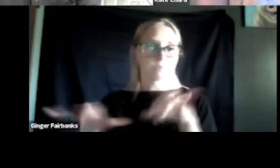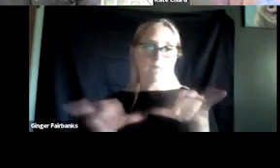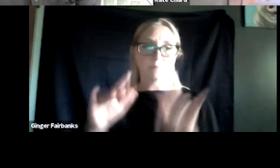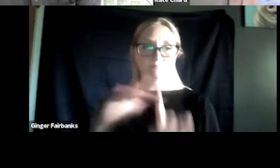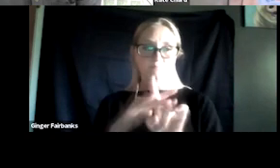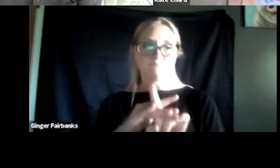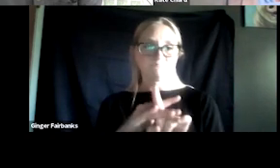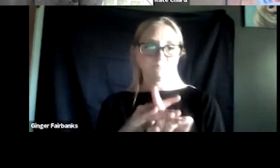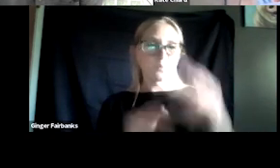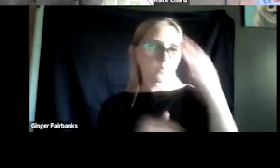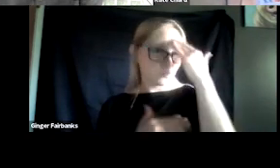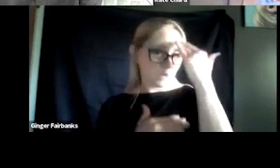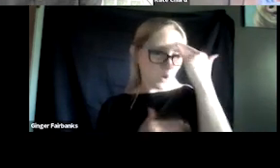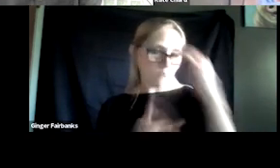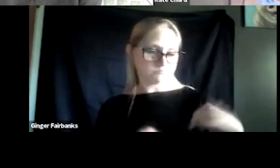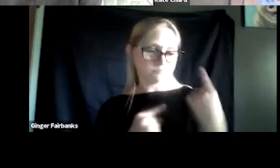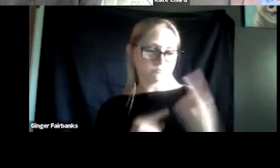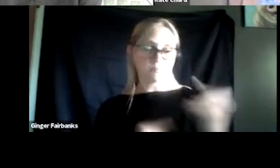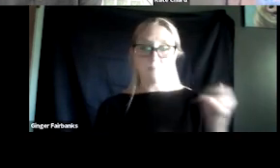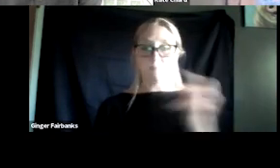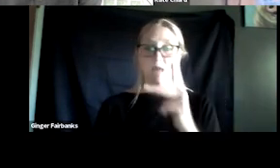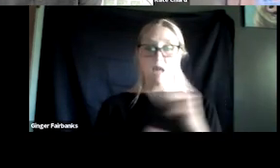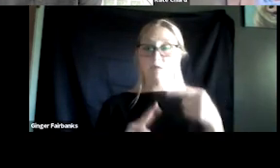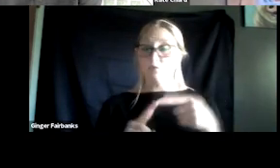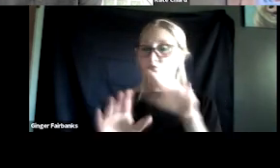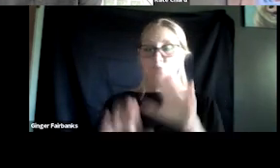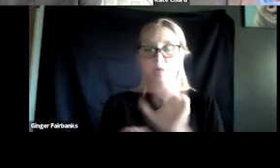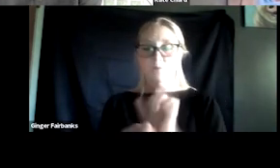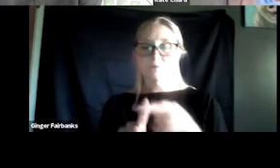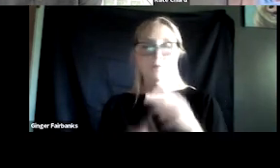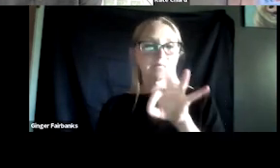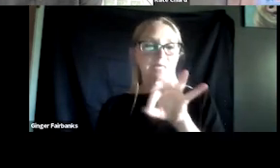And we've done this dating even back to Kessler's great work from the 1990s and 2000s,